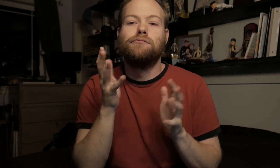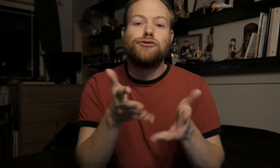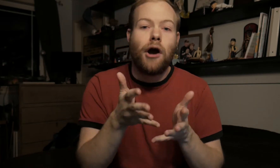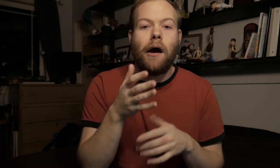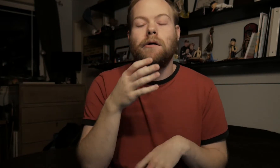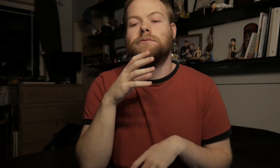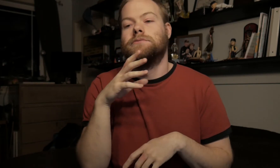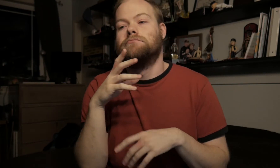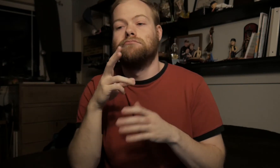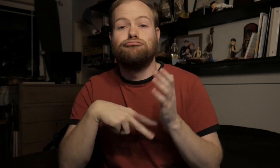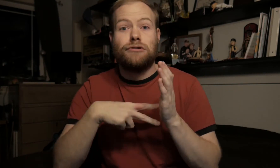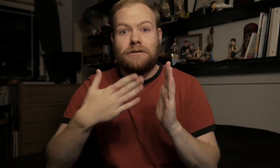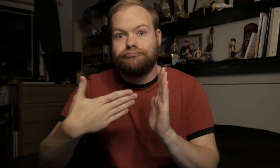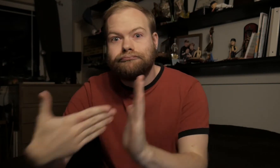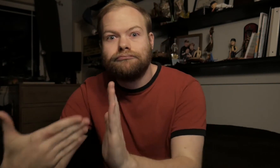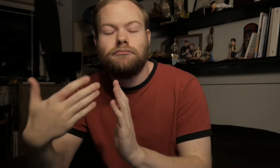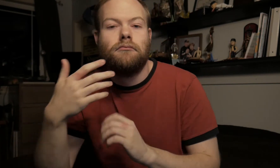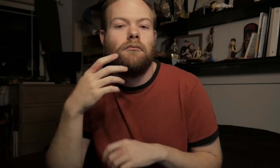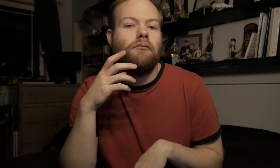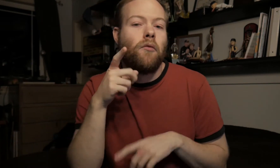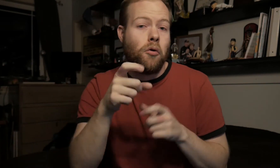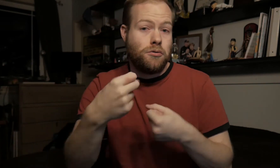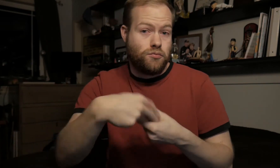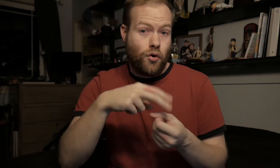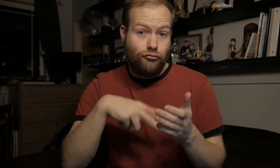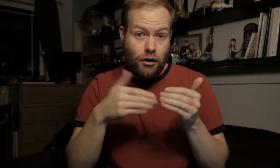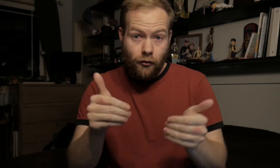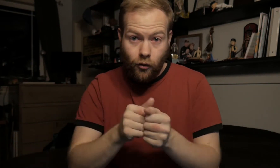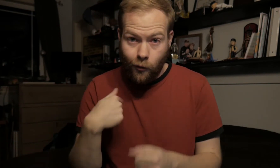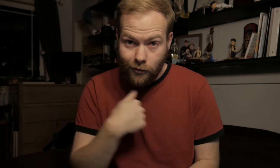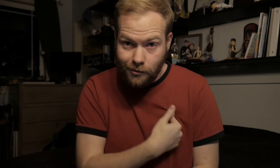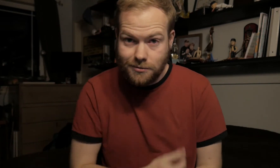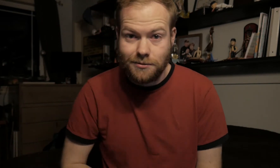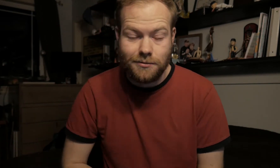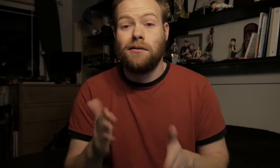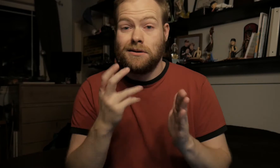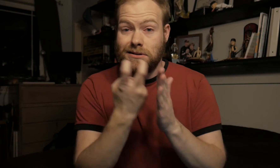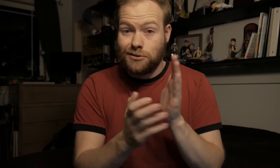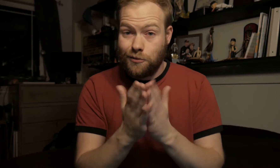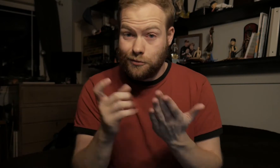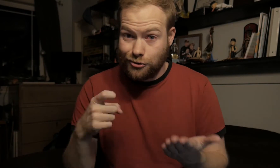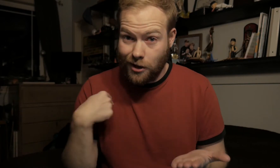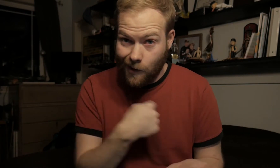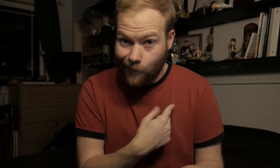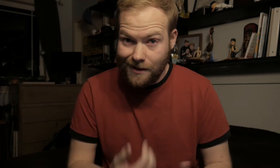chats and reading sprints. You can join in and read along with us! Let’s get into the books, shall we?